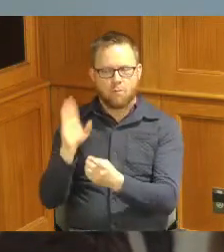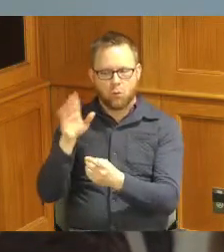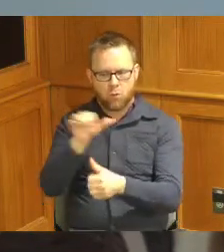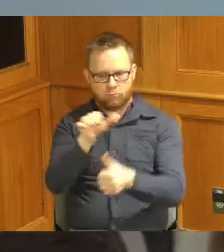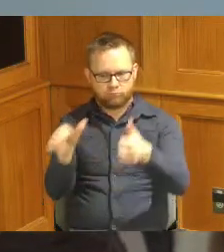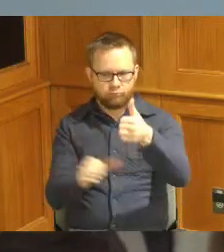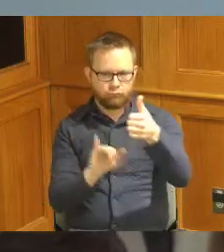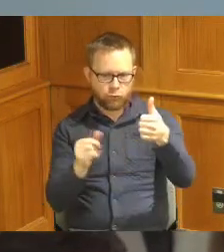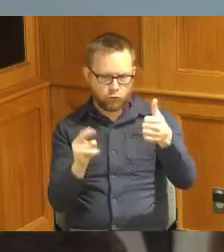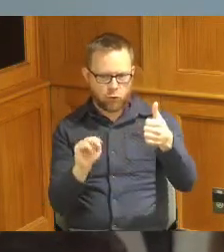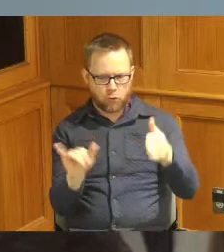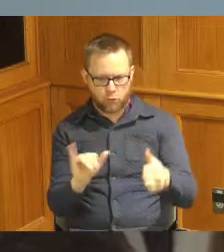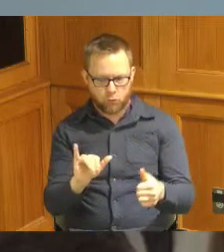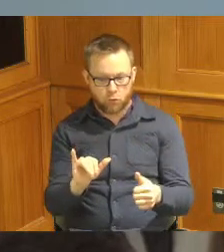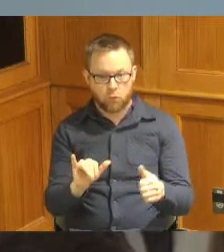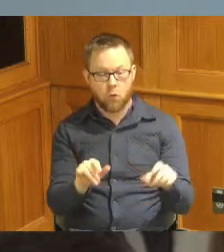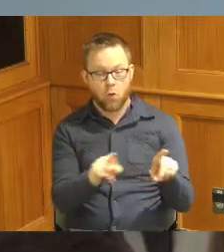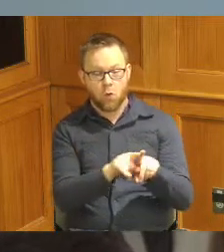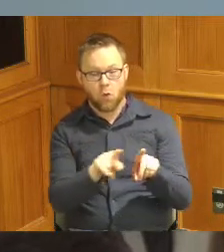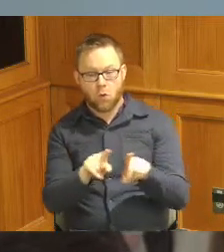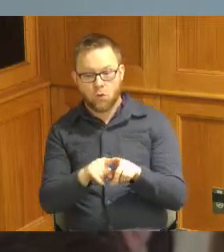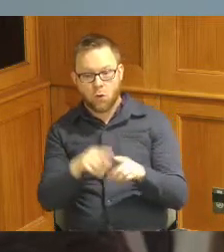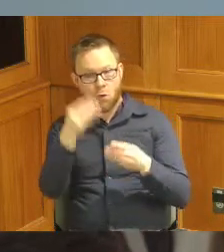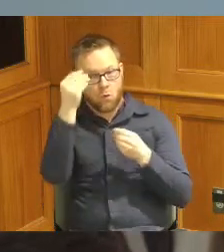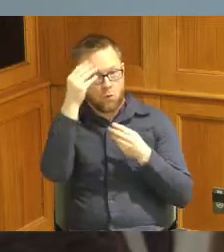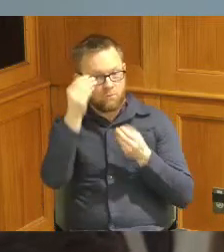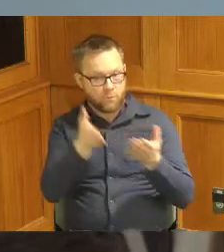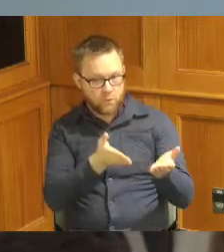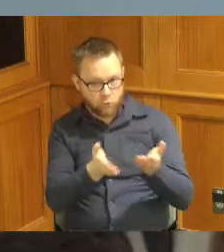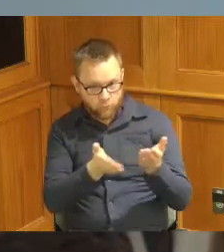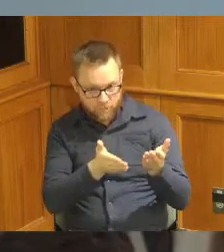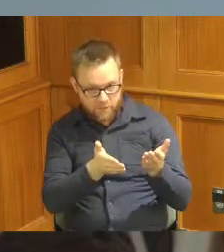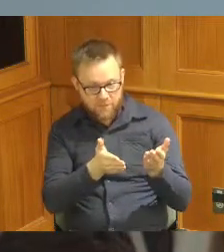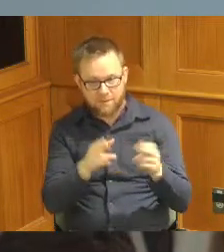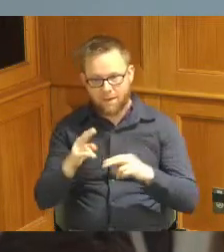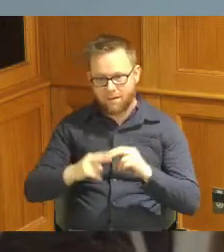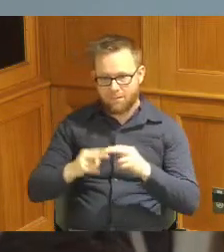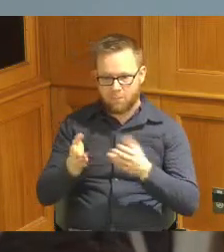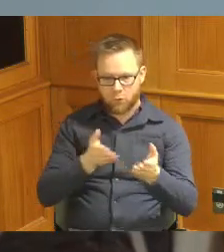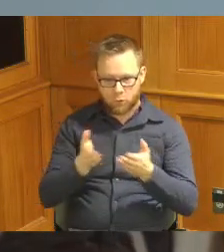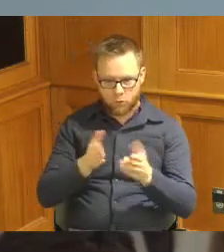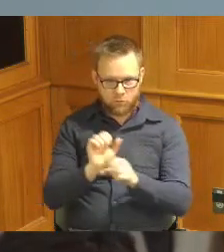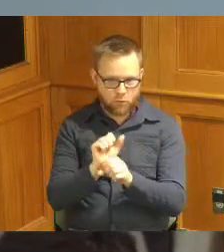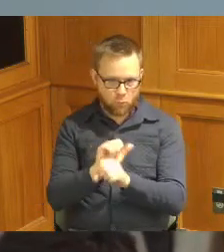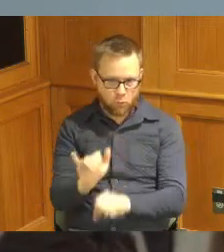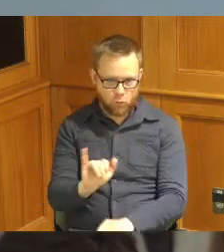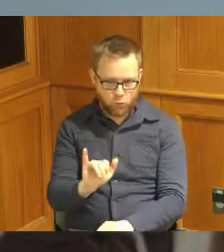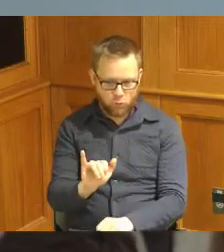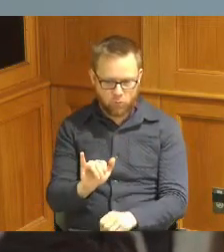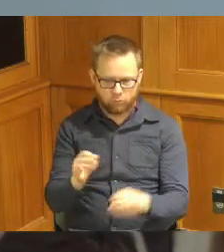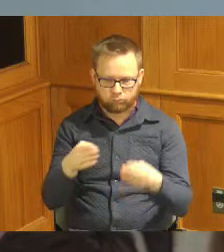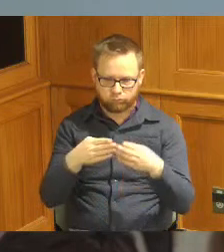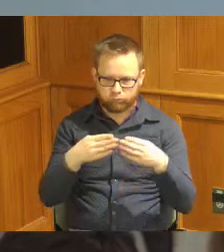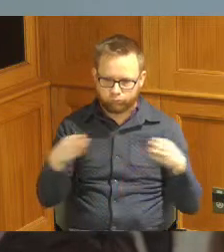that capacity in addition to information services and Building Services work so it's a a broad scope